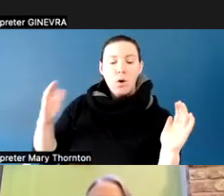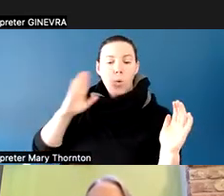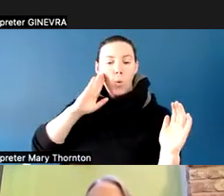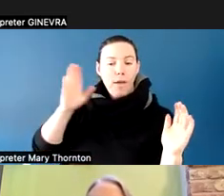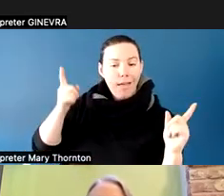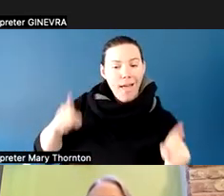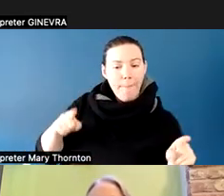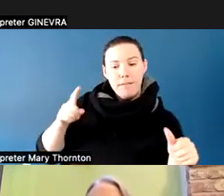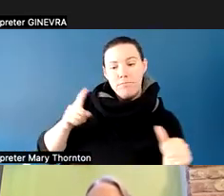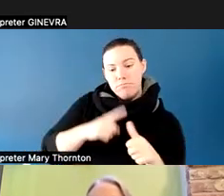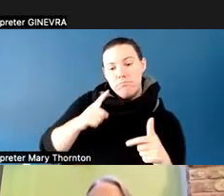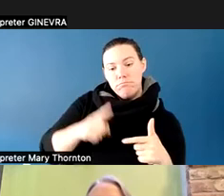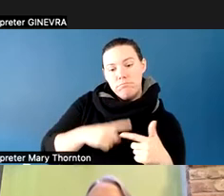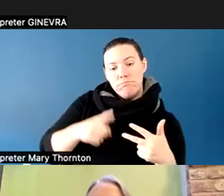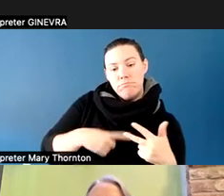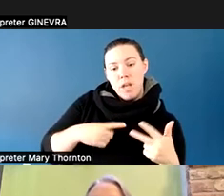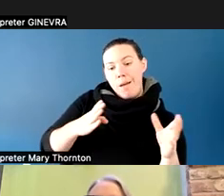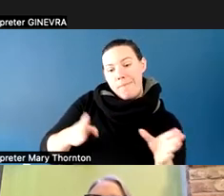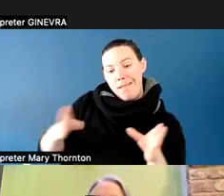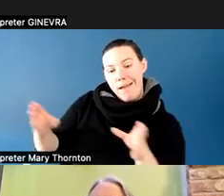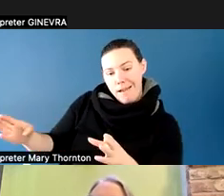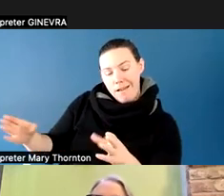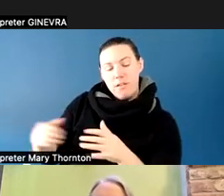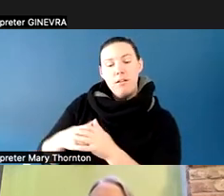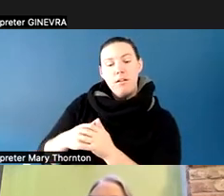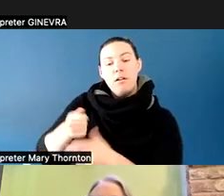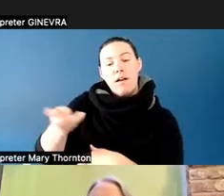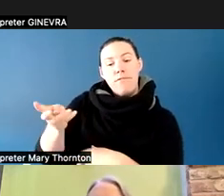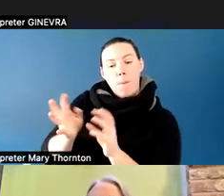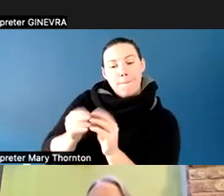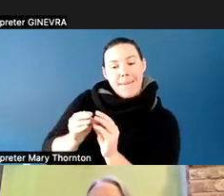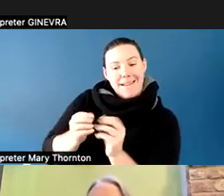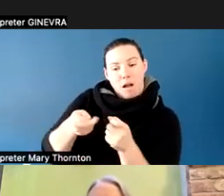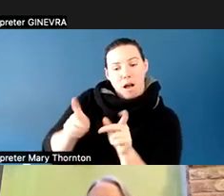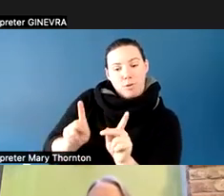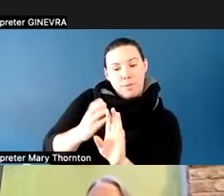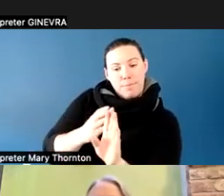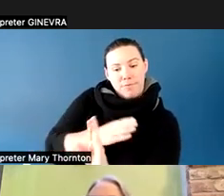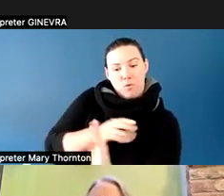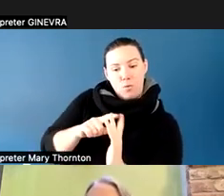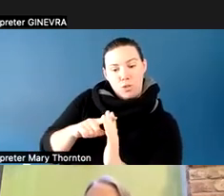The plan, we provide our readings to them beforehand. We give them very detailed instructions